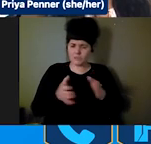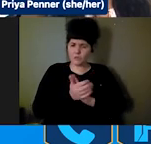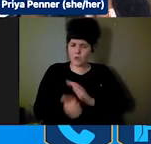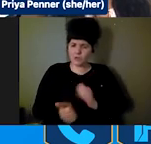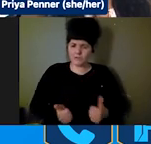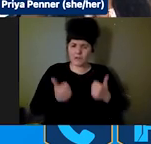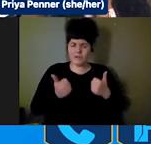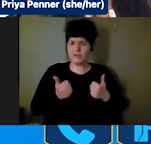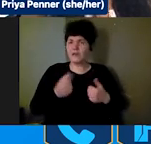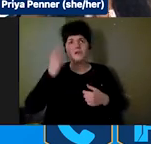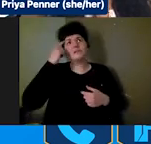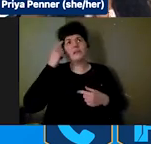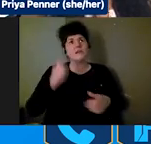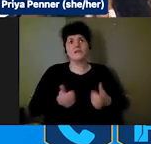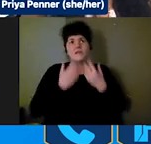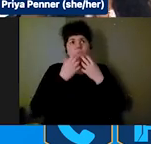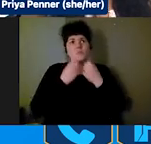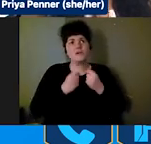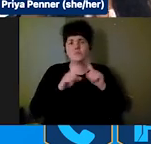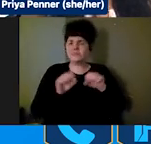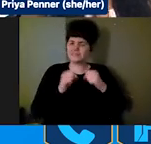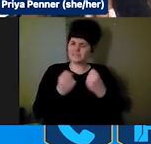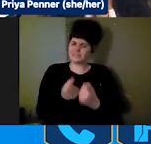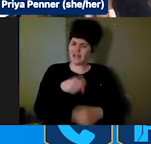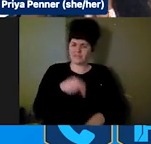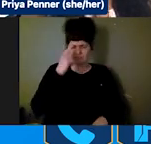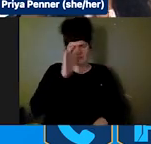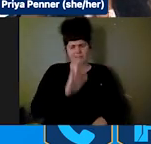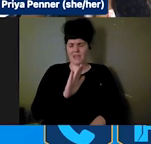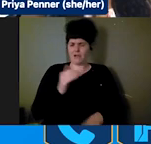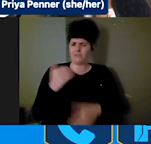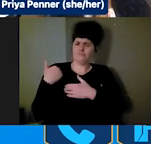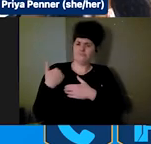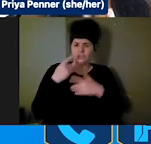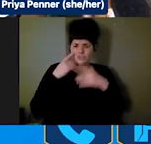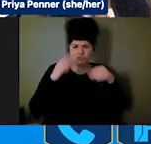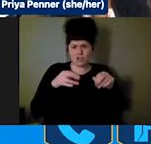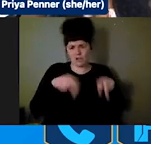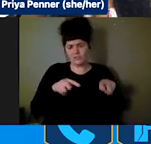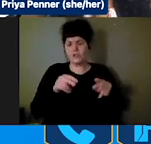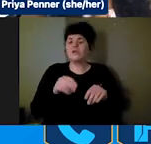precious but society has taken upon itself to judge culture of "Deaf."